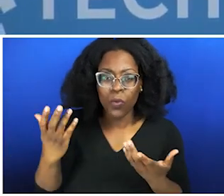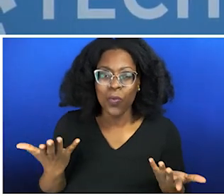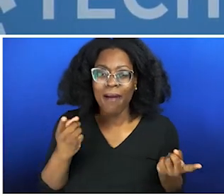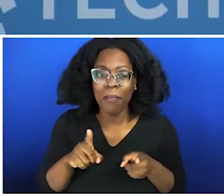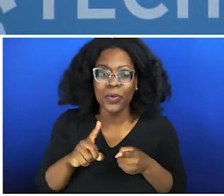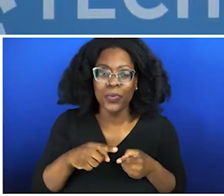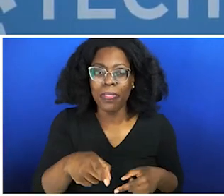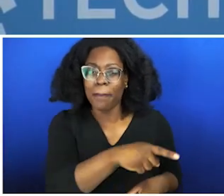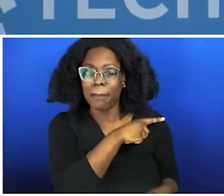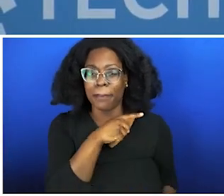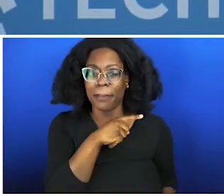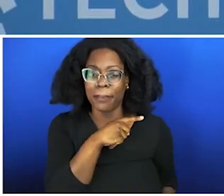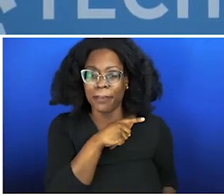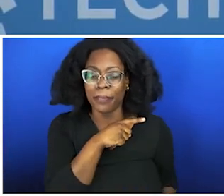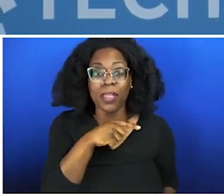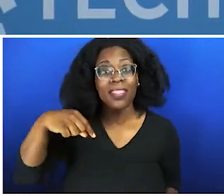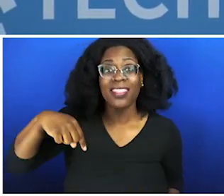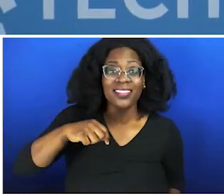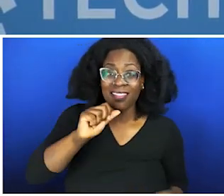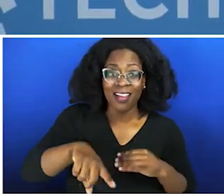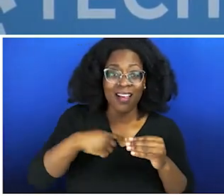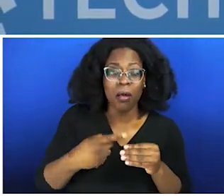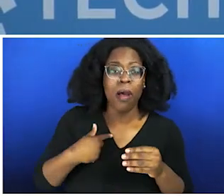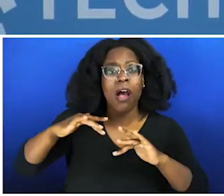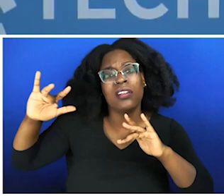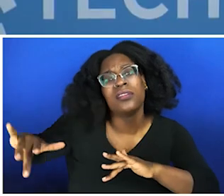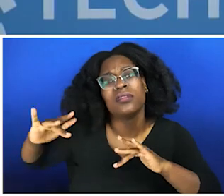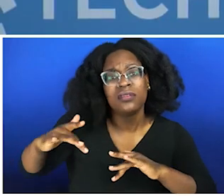you done the work that you need to do to understand the reality and the magnitude of what is happening